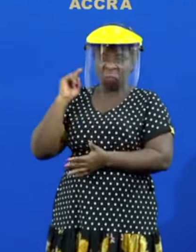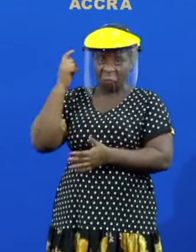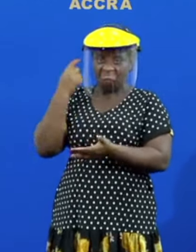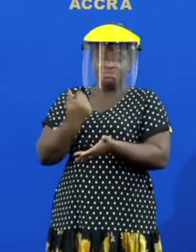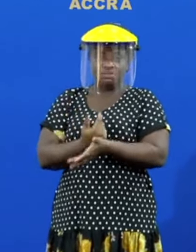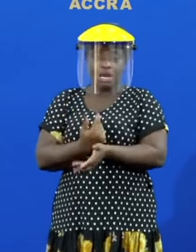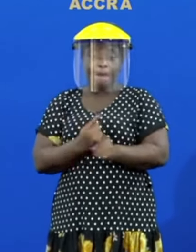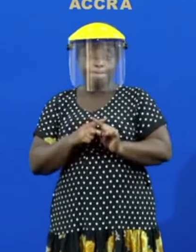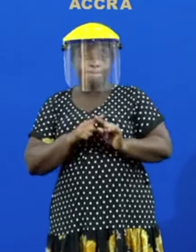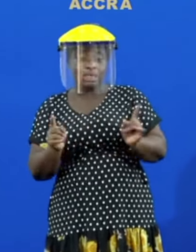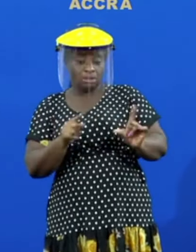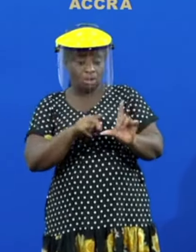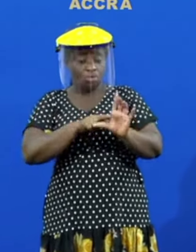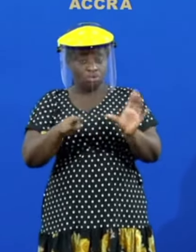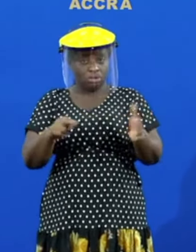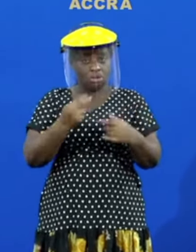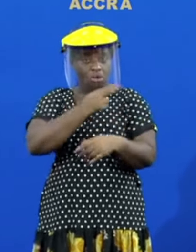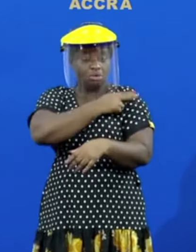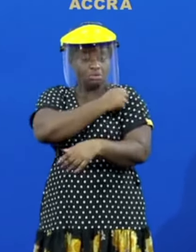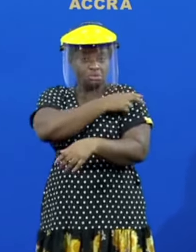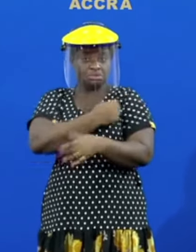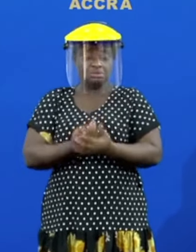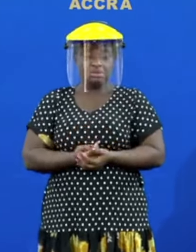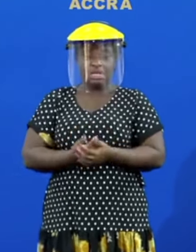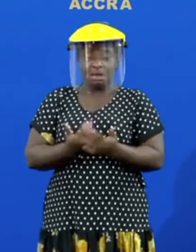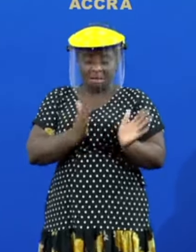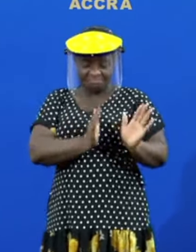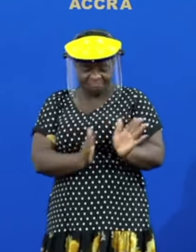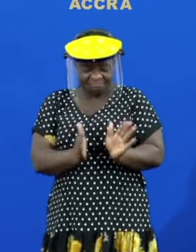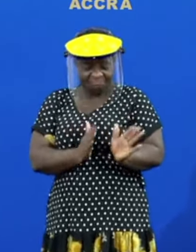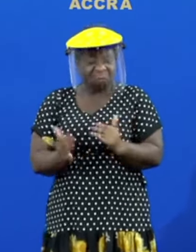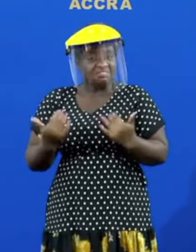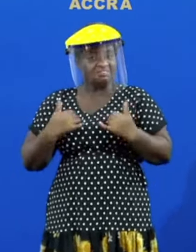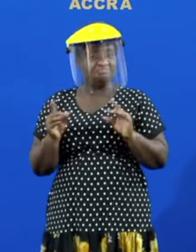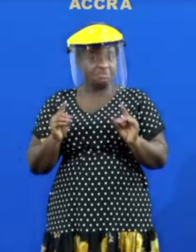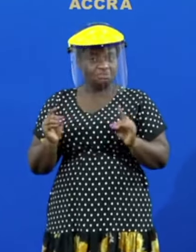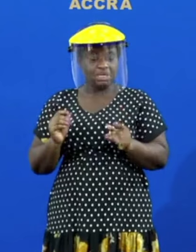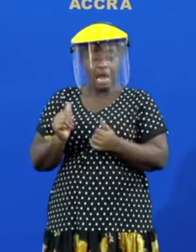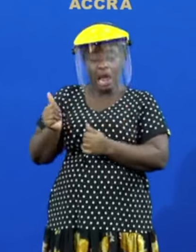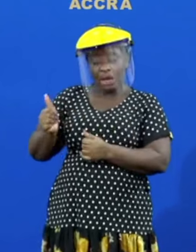regional hospitals epc arrangements have been made and they'll come with their own funding associated